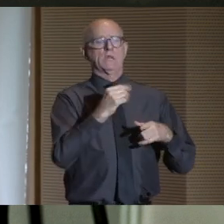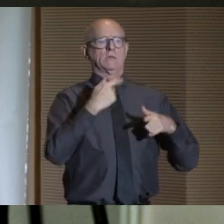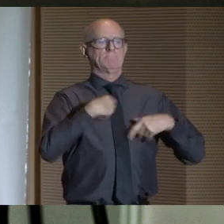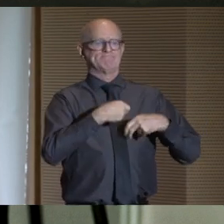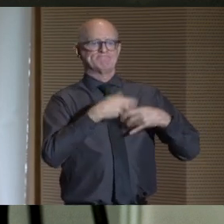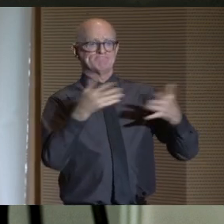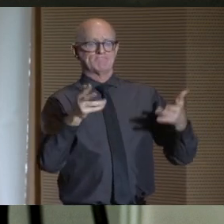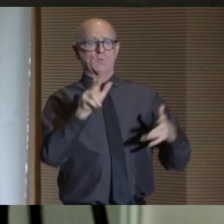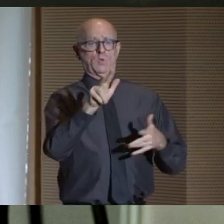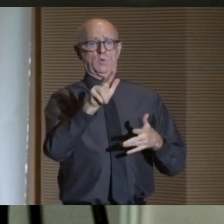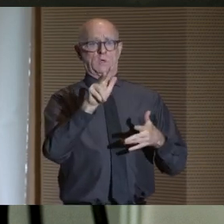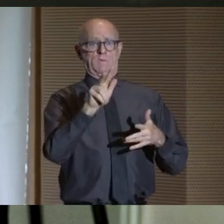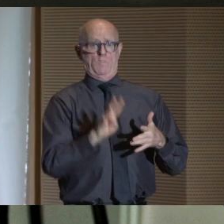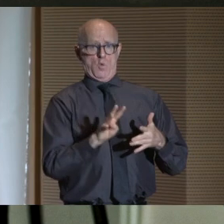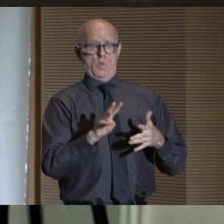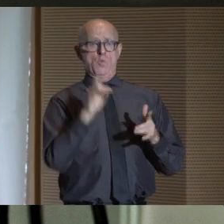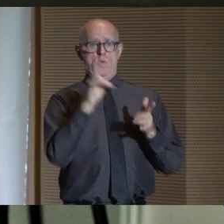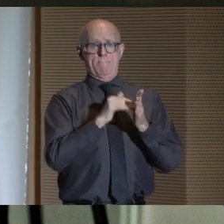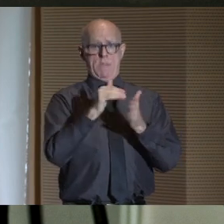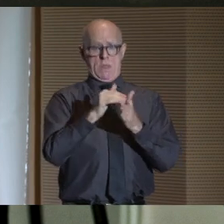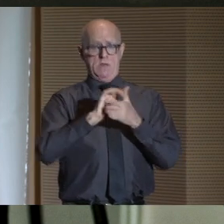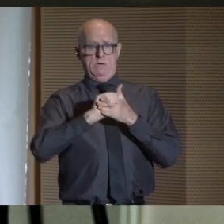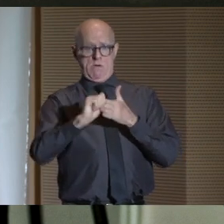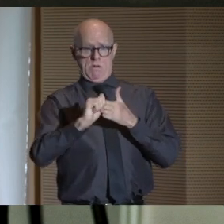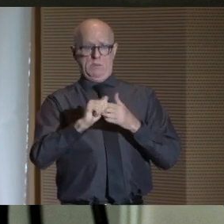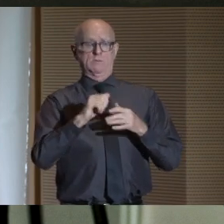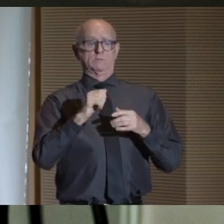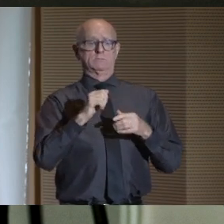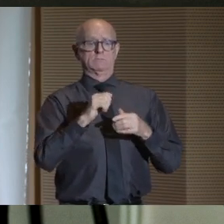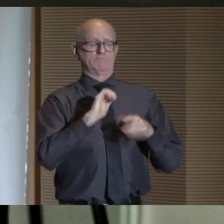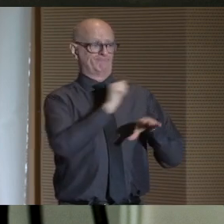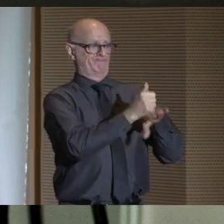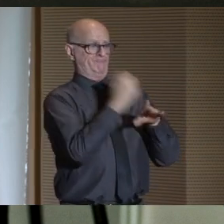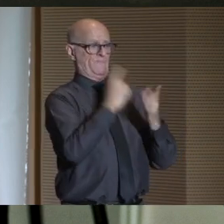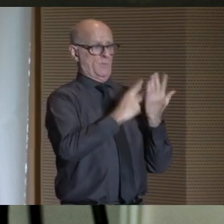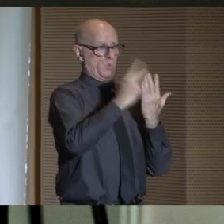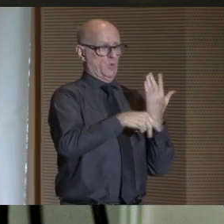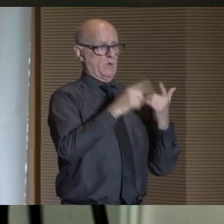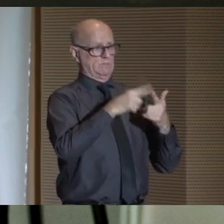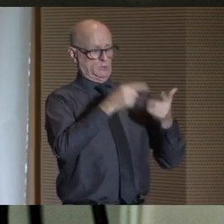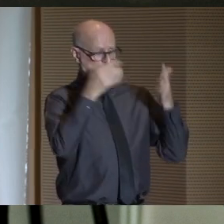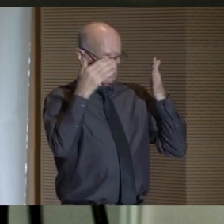distributed three quarters of $1 million on programs to address bigotry and hate,